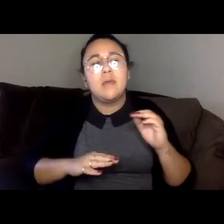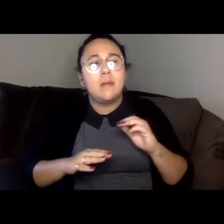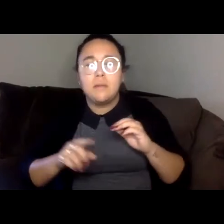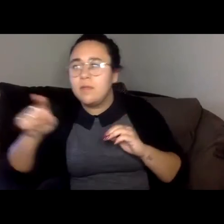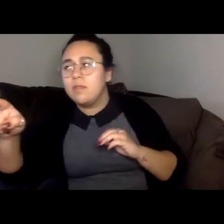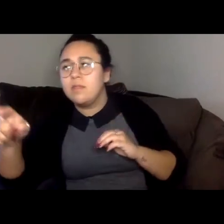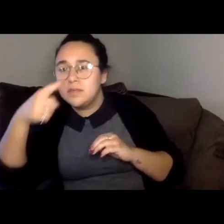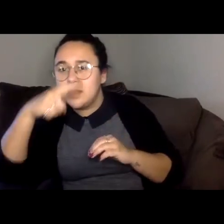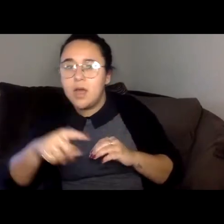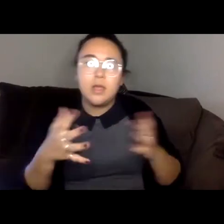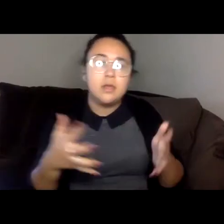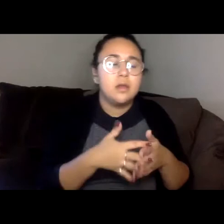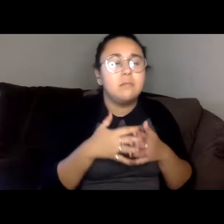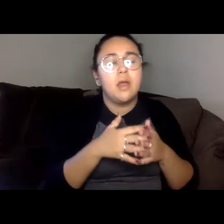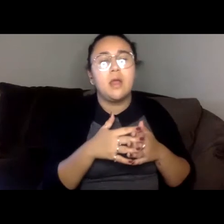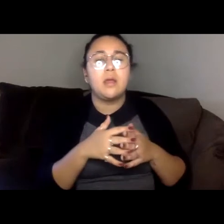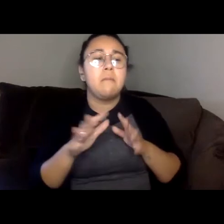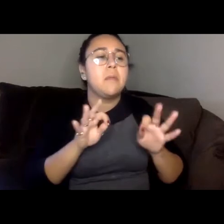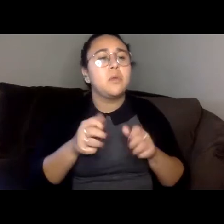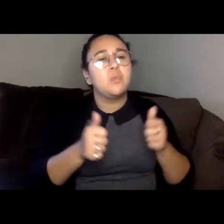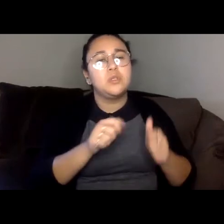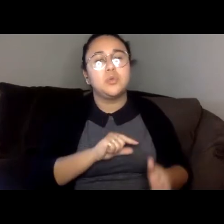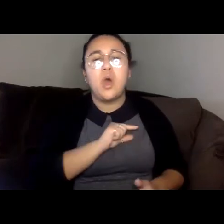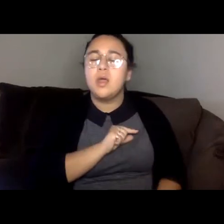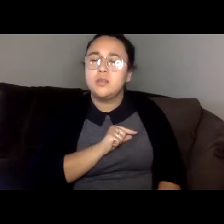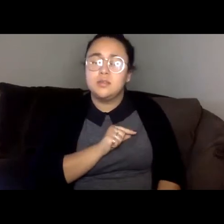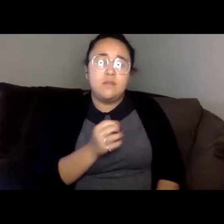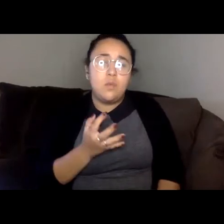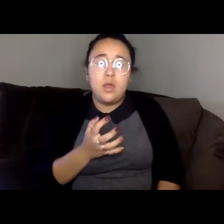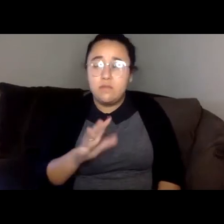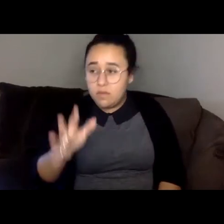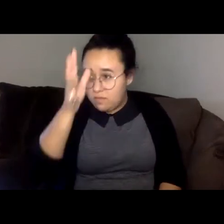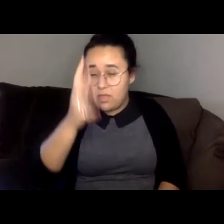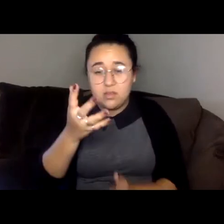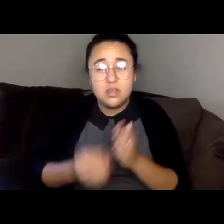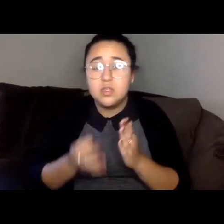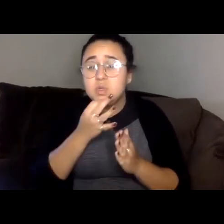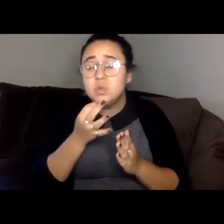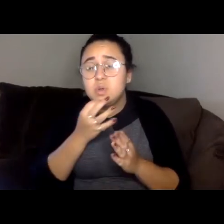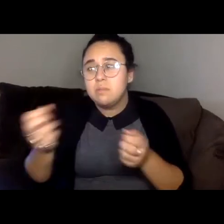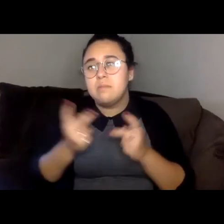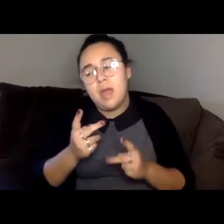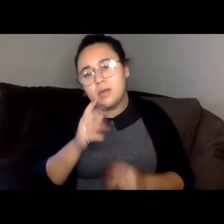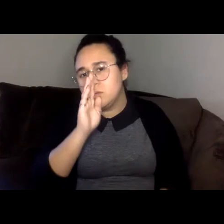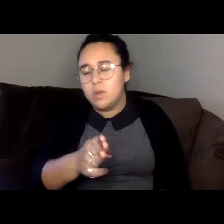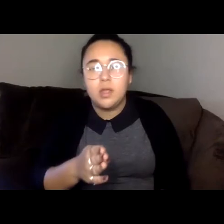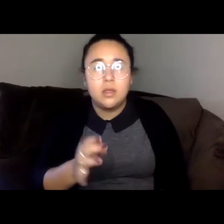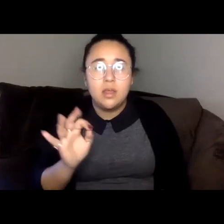as we please. If your father passes soon come straight back. If he doesn't, negotiate your release.